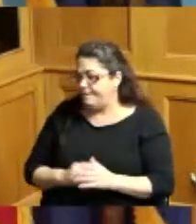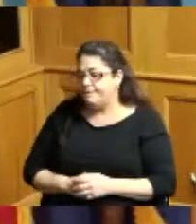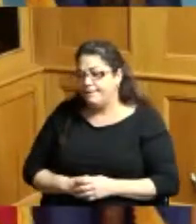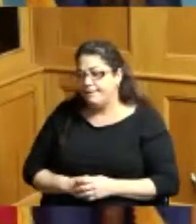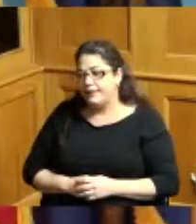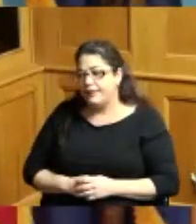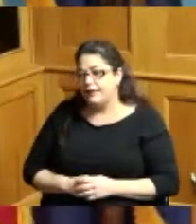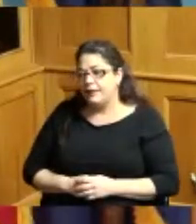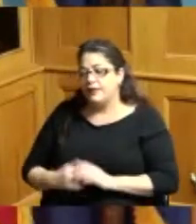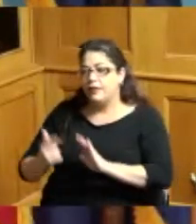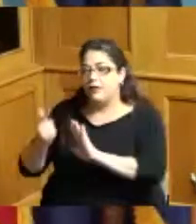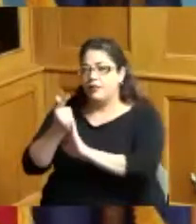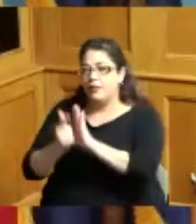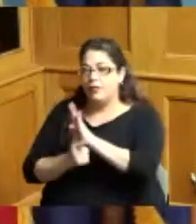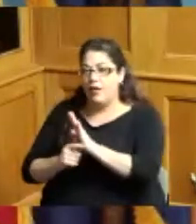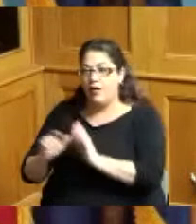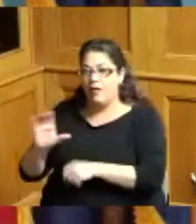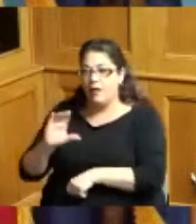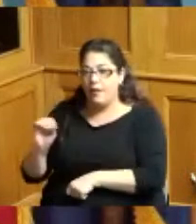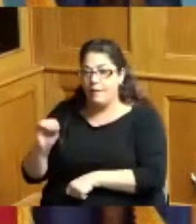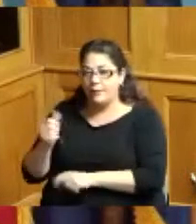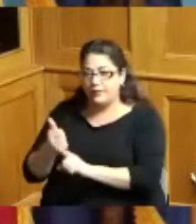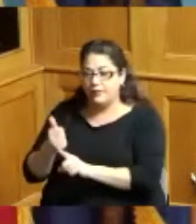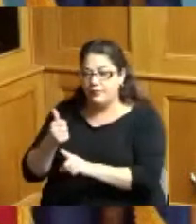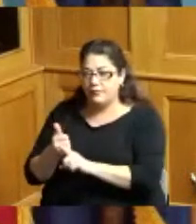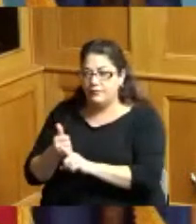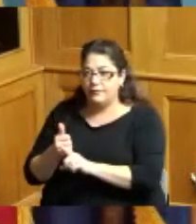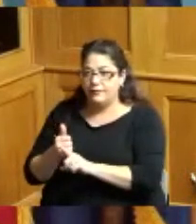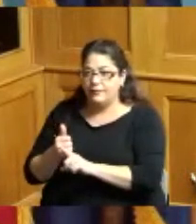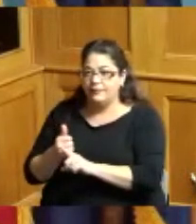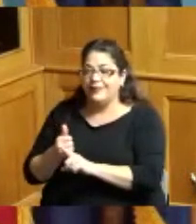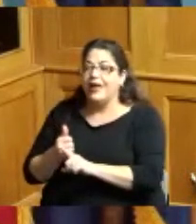law firm that was representing us on a different is a different case but they were represented paid